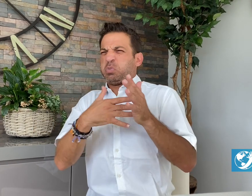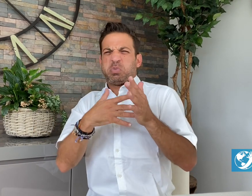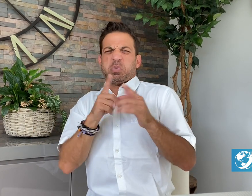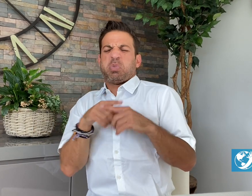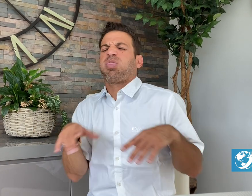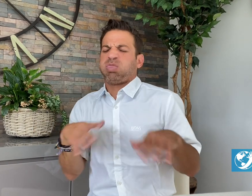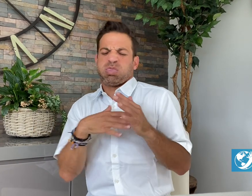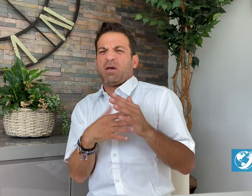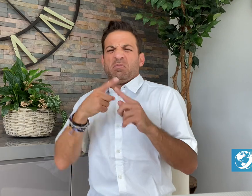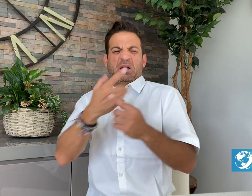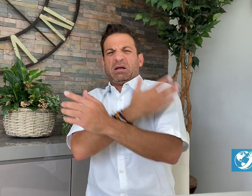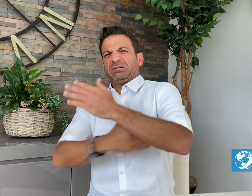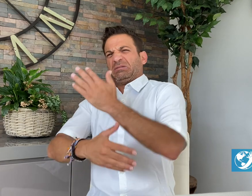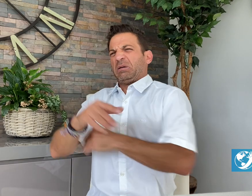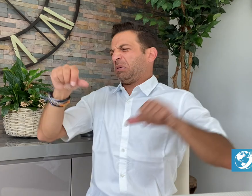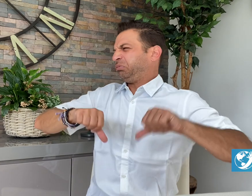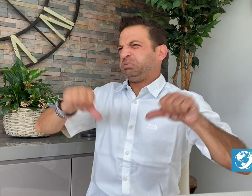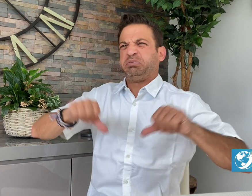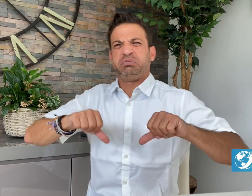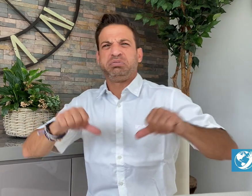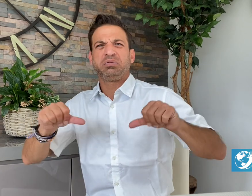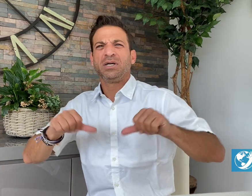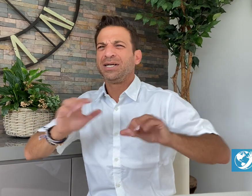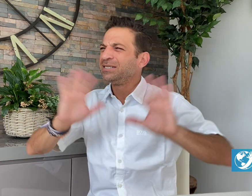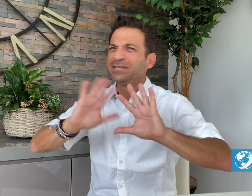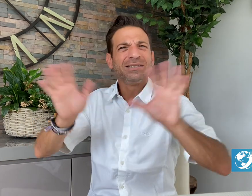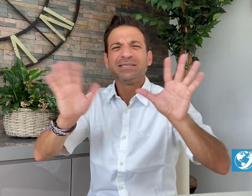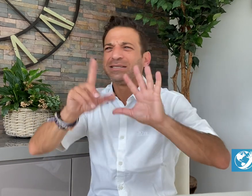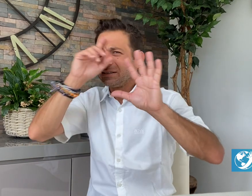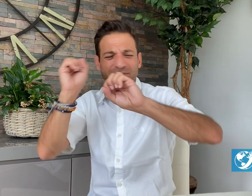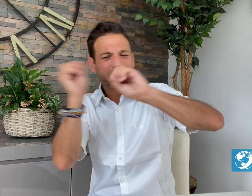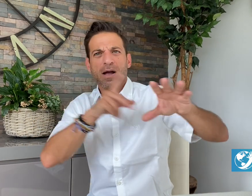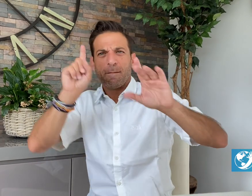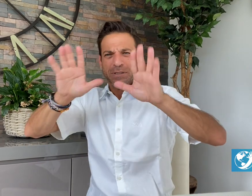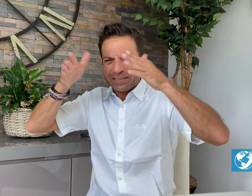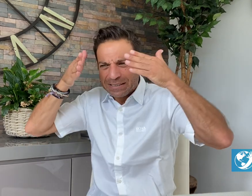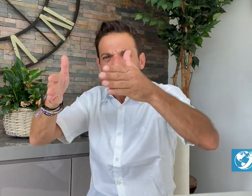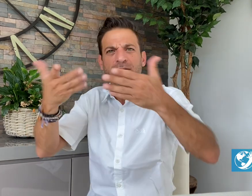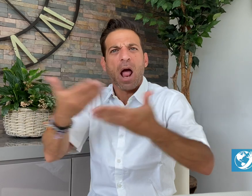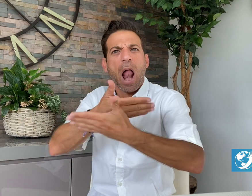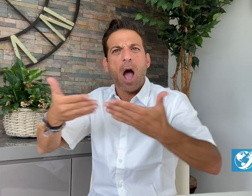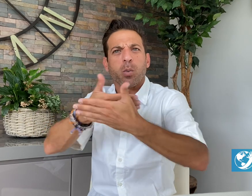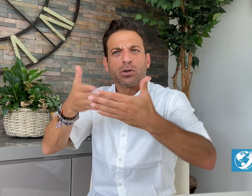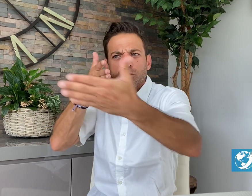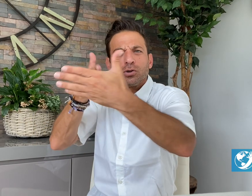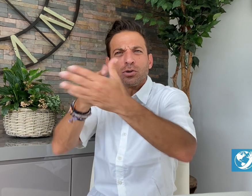and disabled, they should focus on the language barriers.